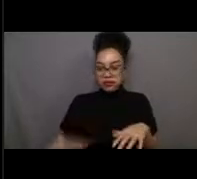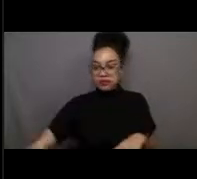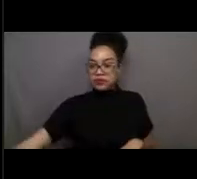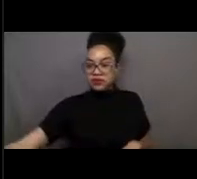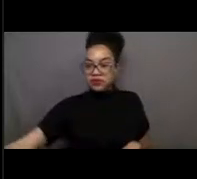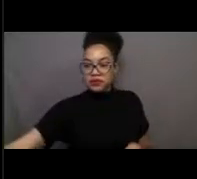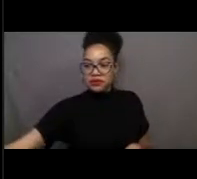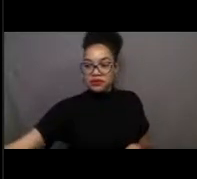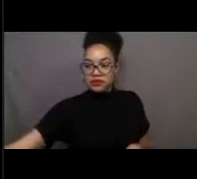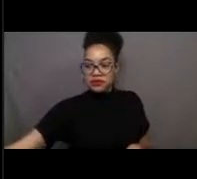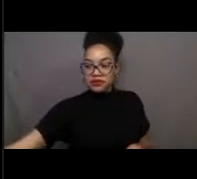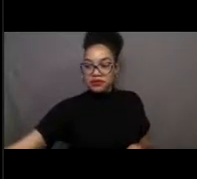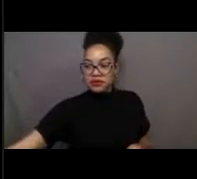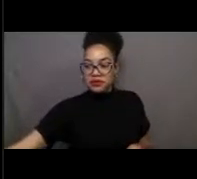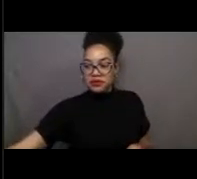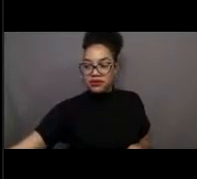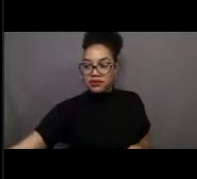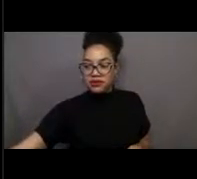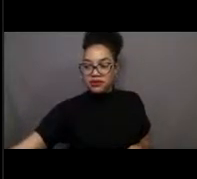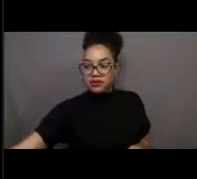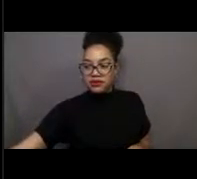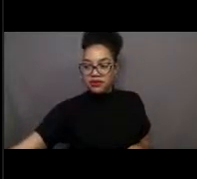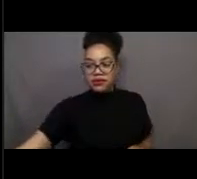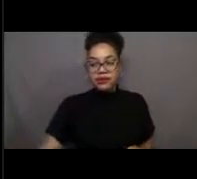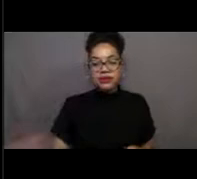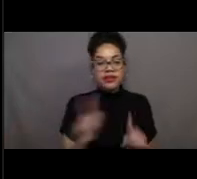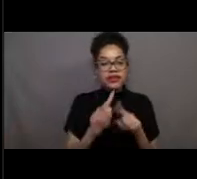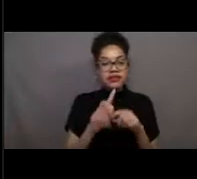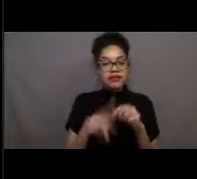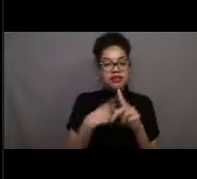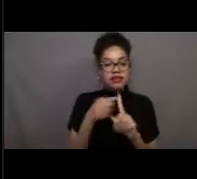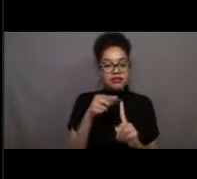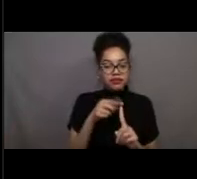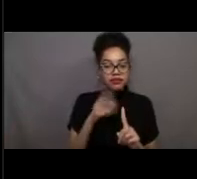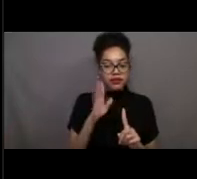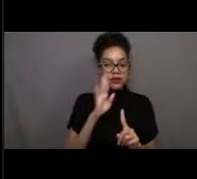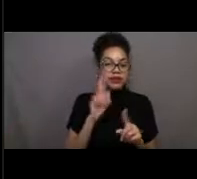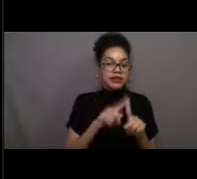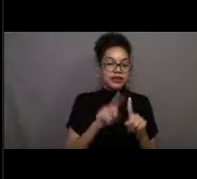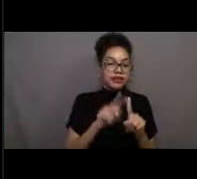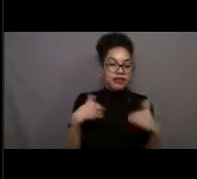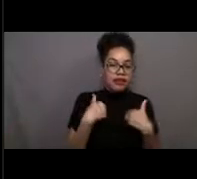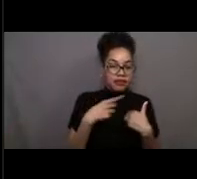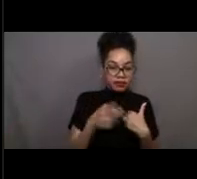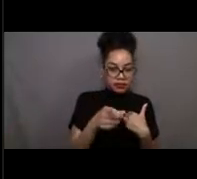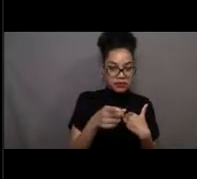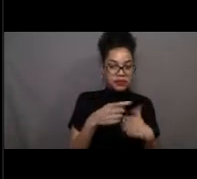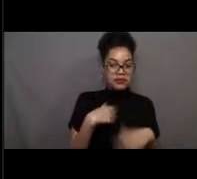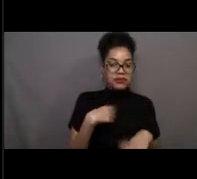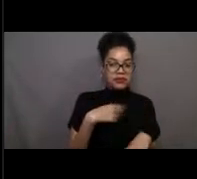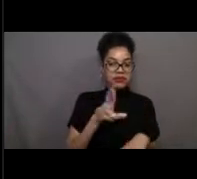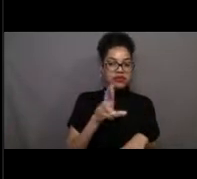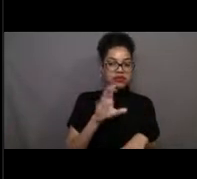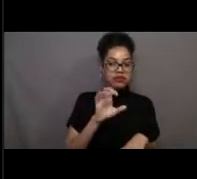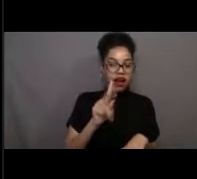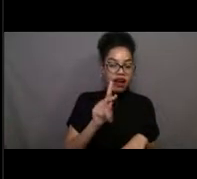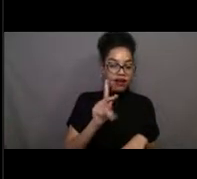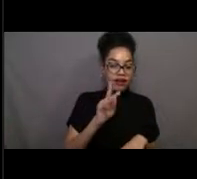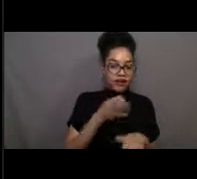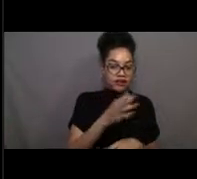or a rockfish like what's behind me. But you'll also find animals like sea urchins or sea cucumbers that lack facial features entirely.